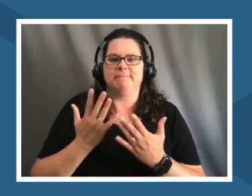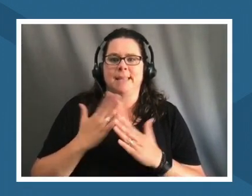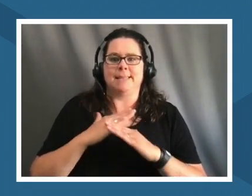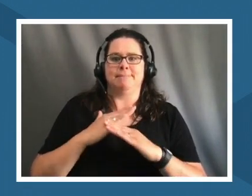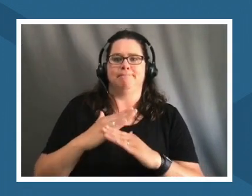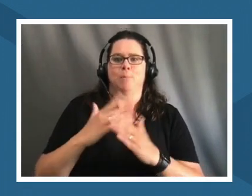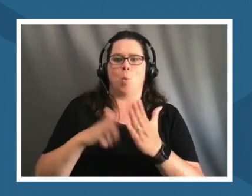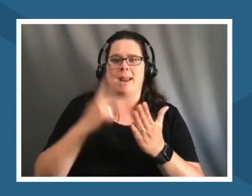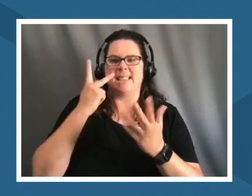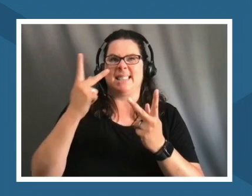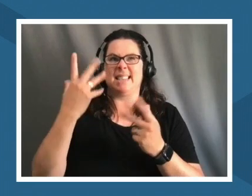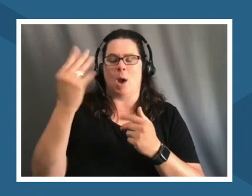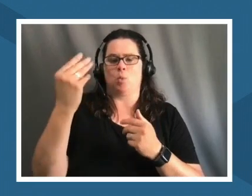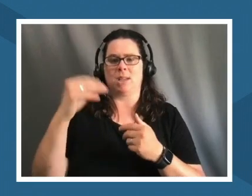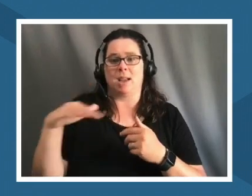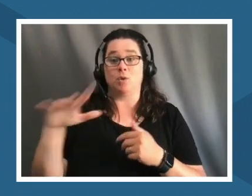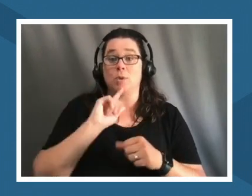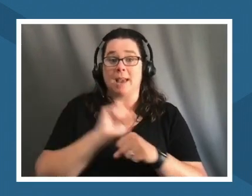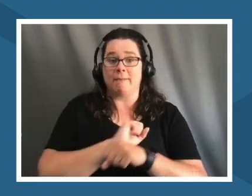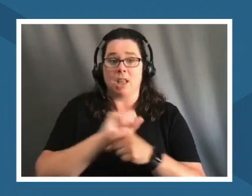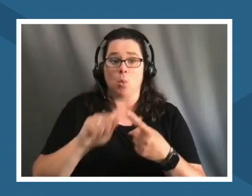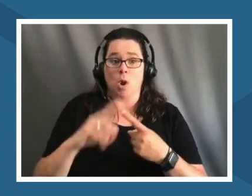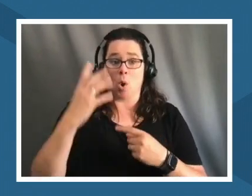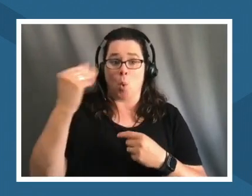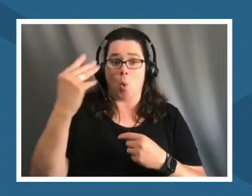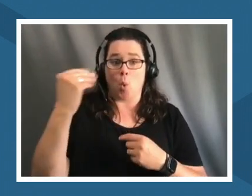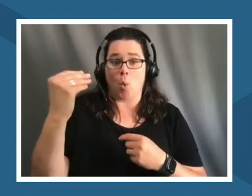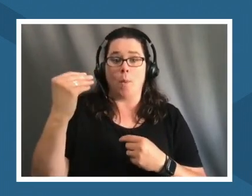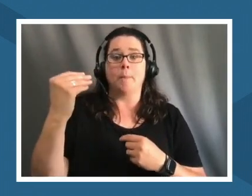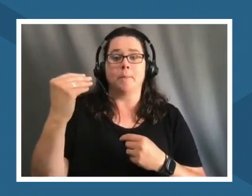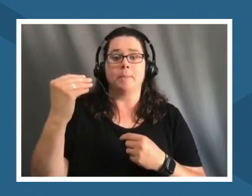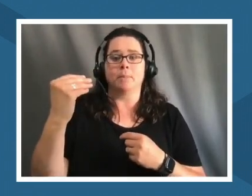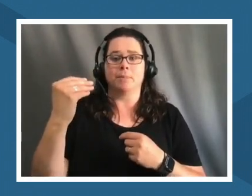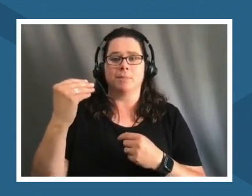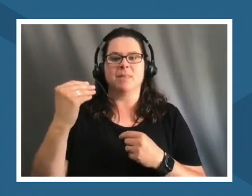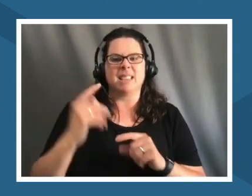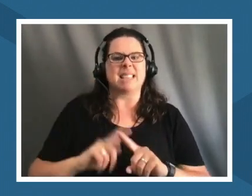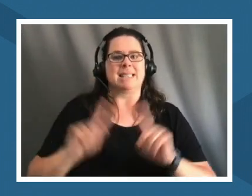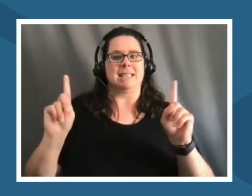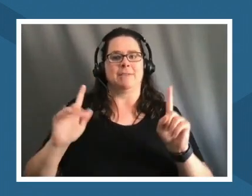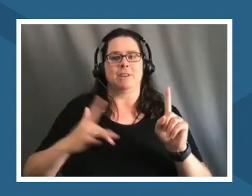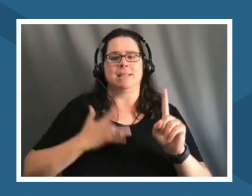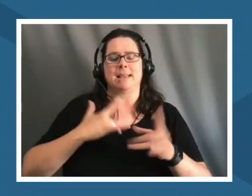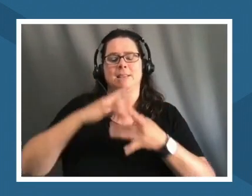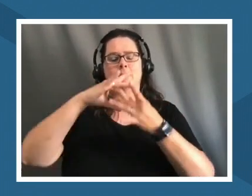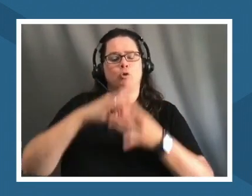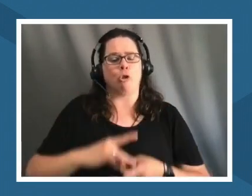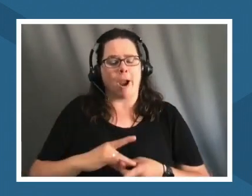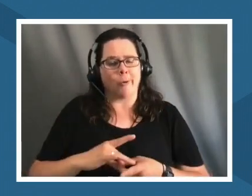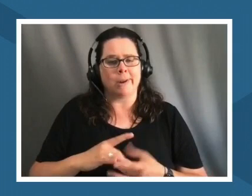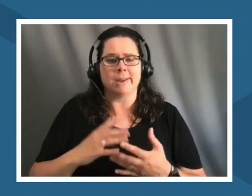definitely when i go home i it's a it's a whole different sense of grounding